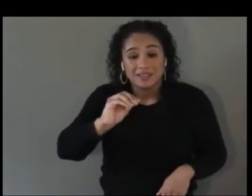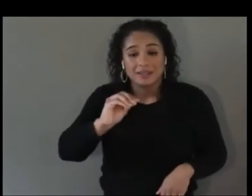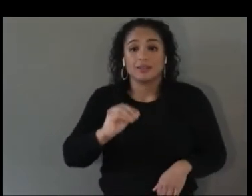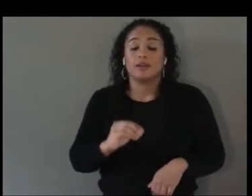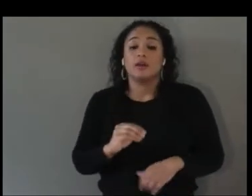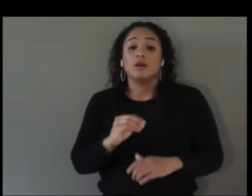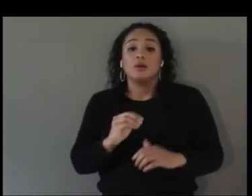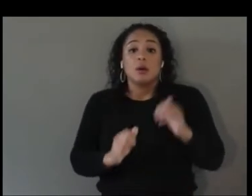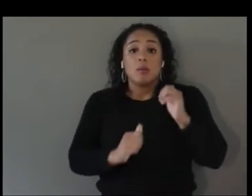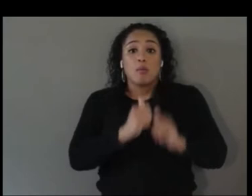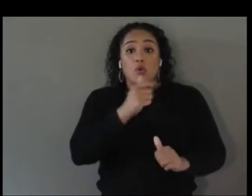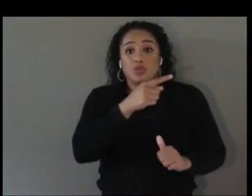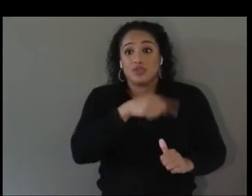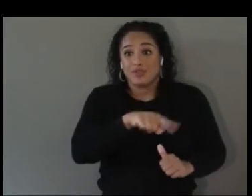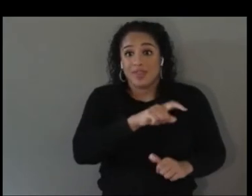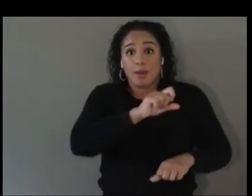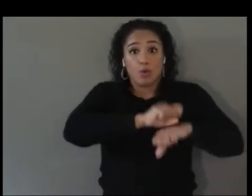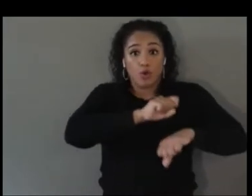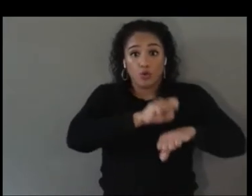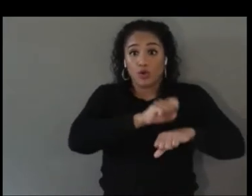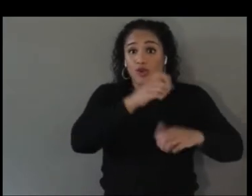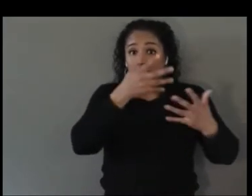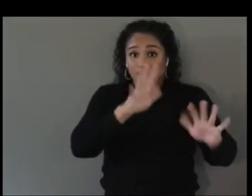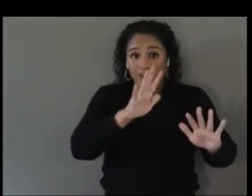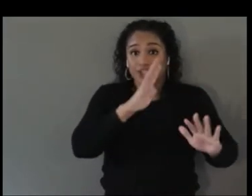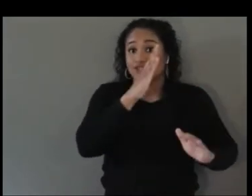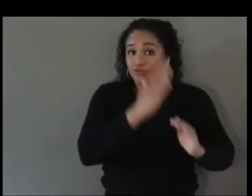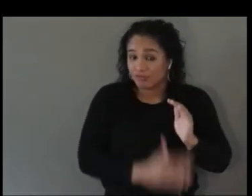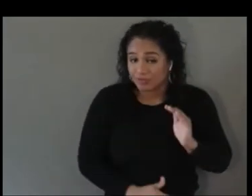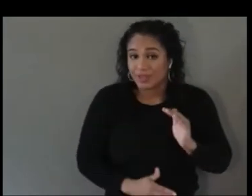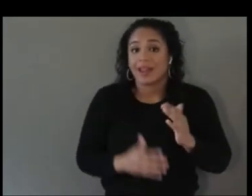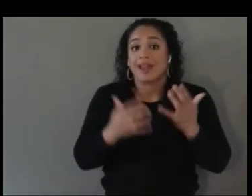they were looking to learn new skills and some of the feedback I would like to share is